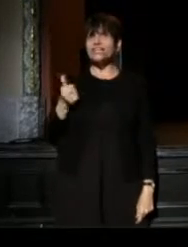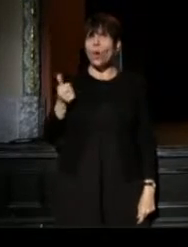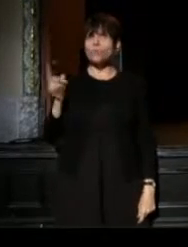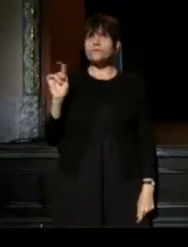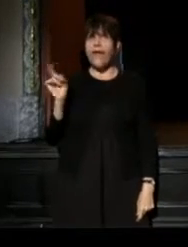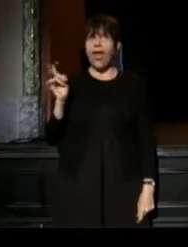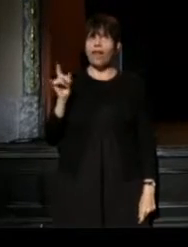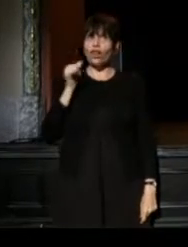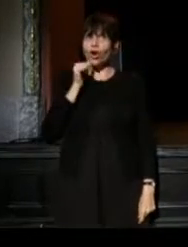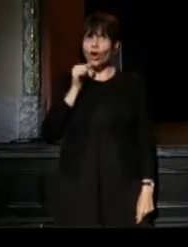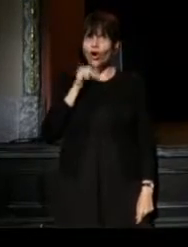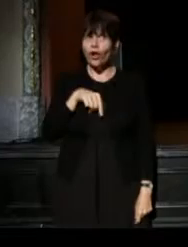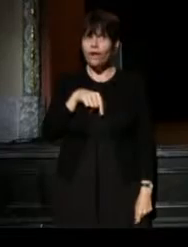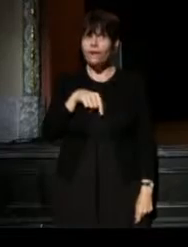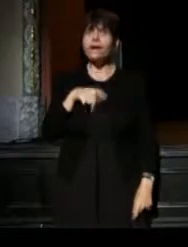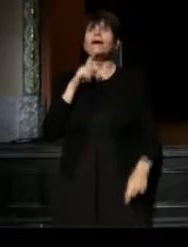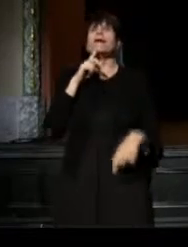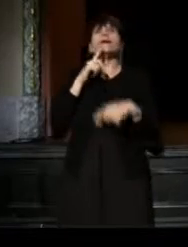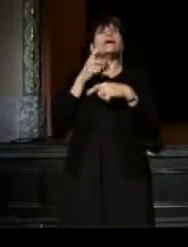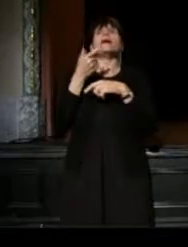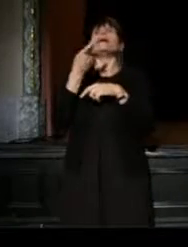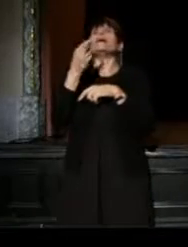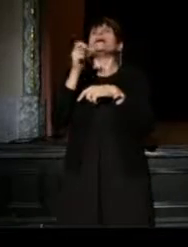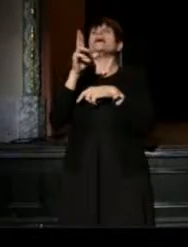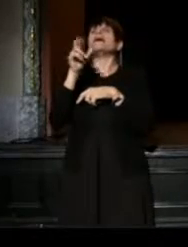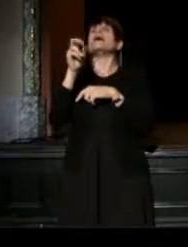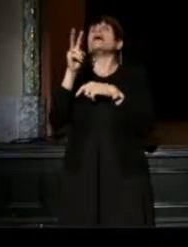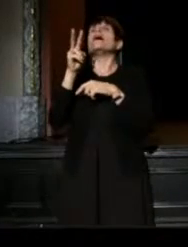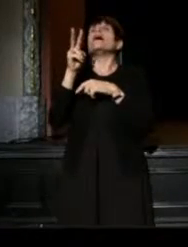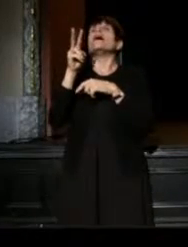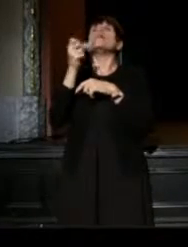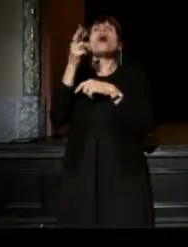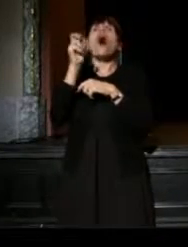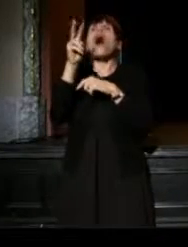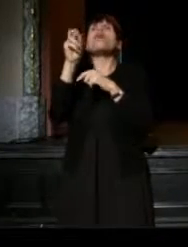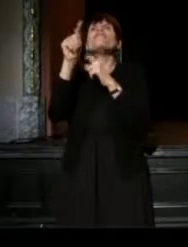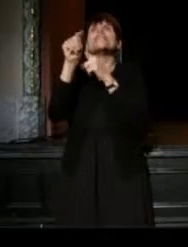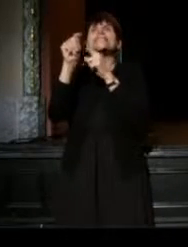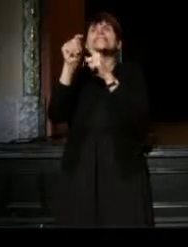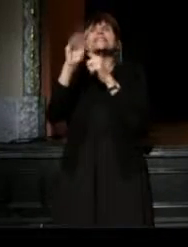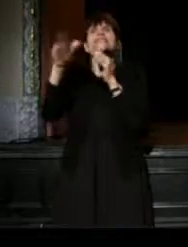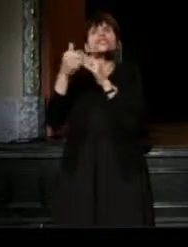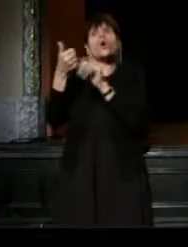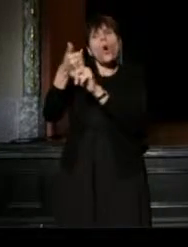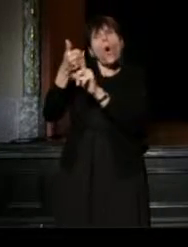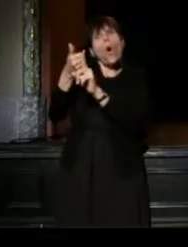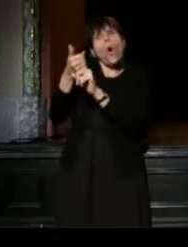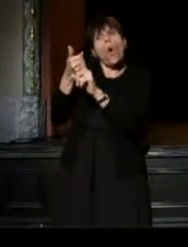Daddy also taught me that the hard it's its own compass, and all you've got to do is listen honey.